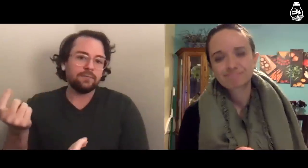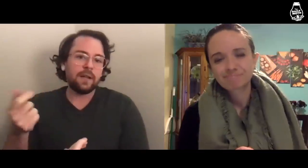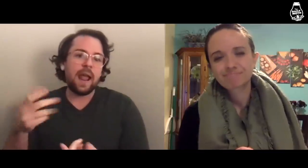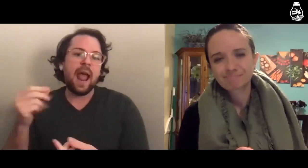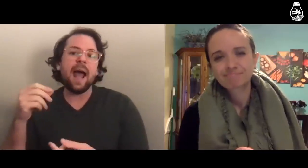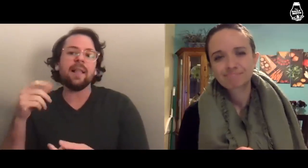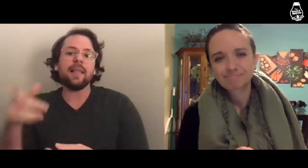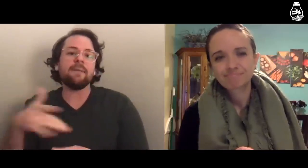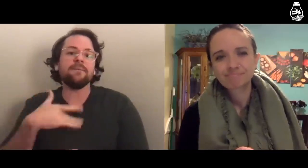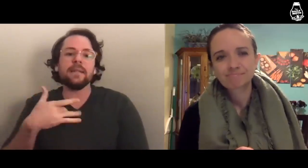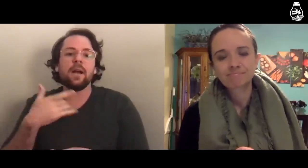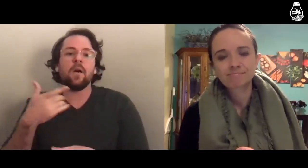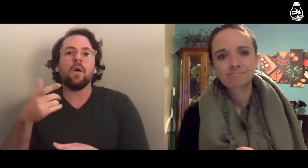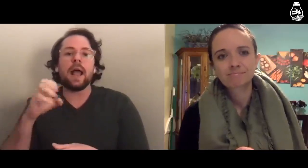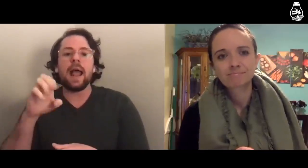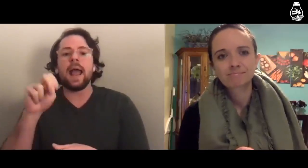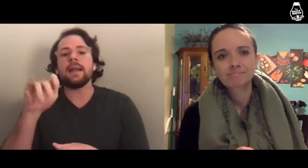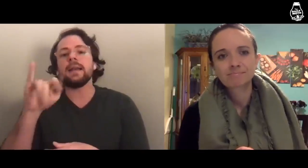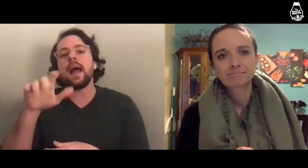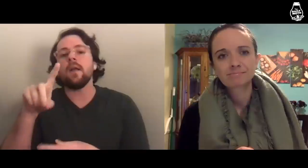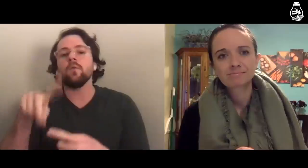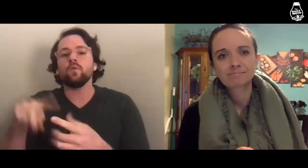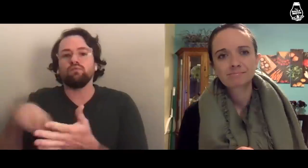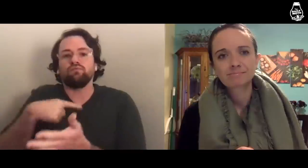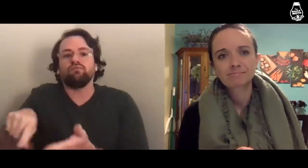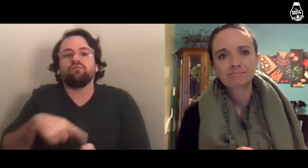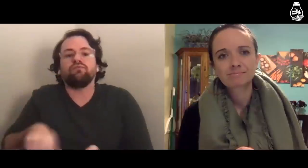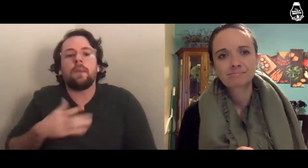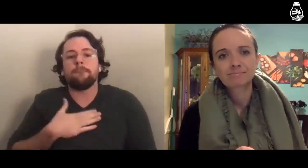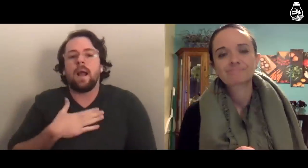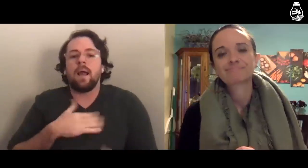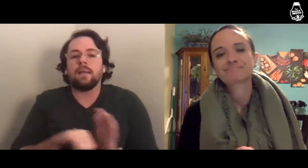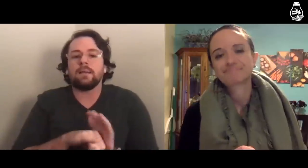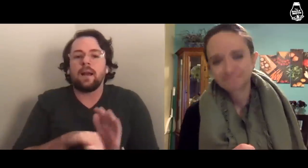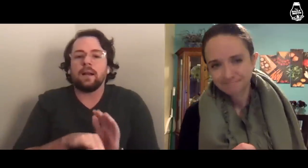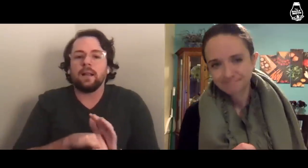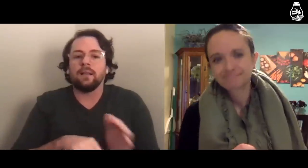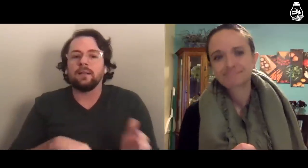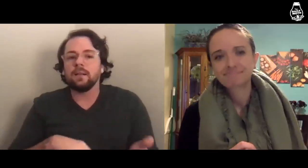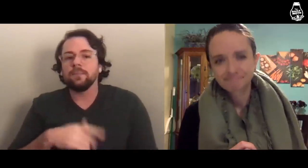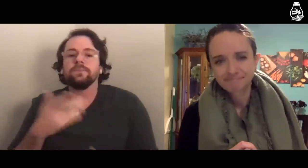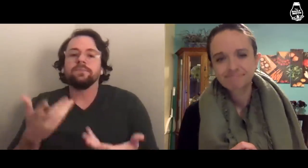And they feel entitled to criticize my identity.